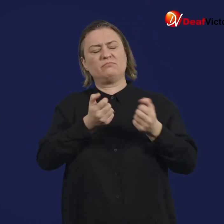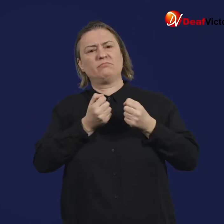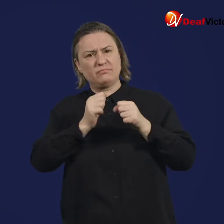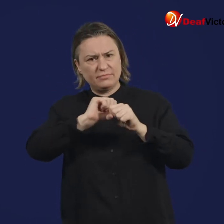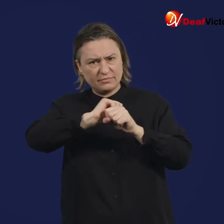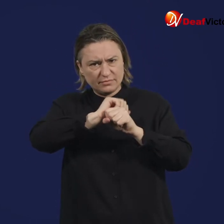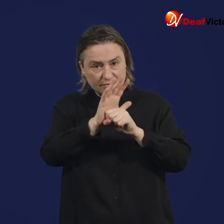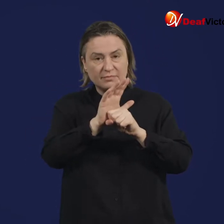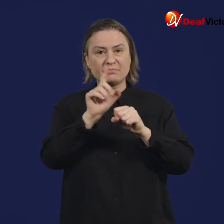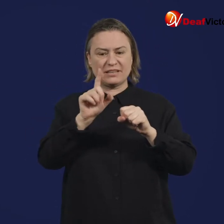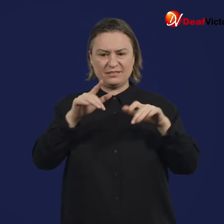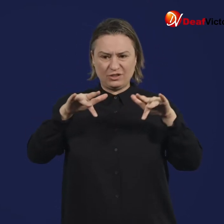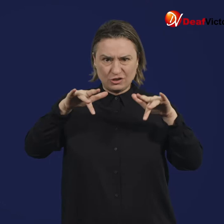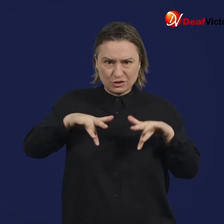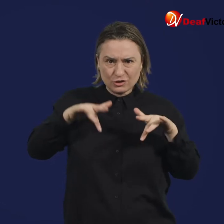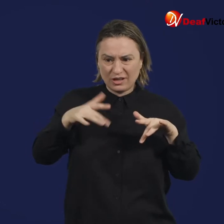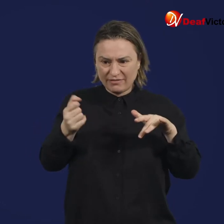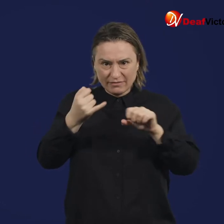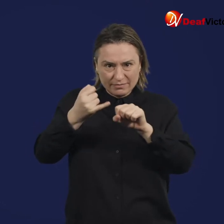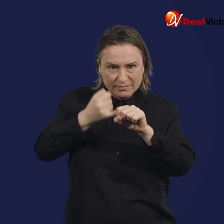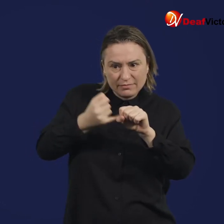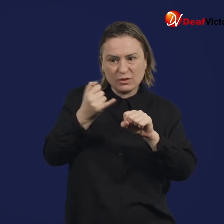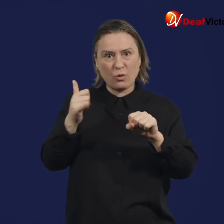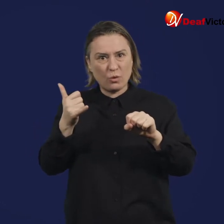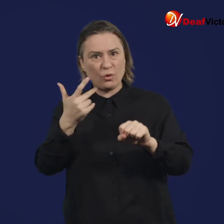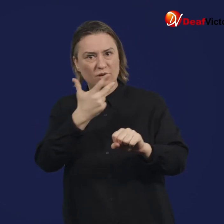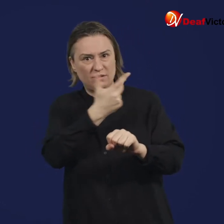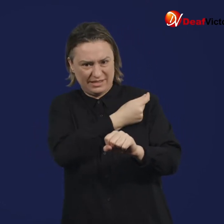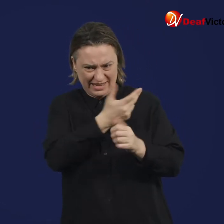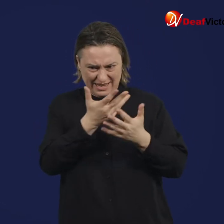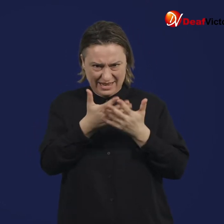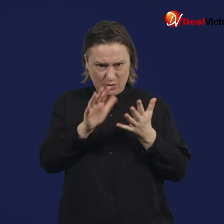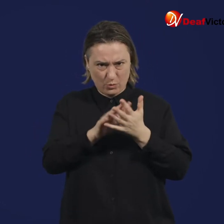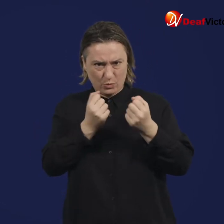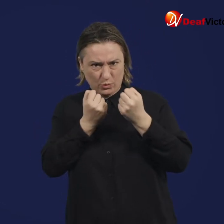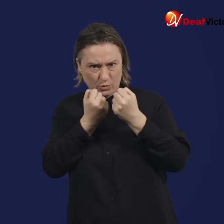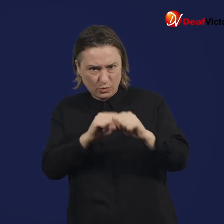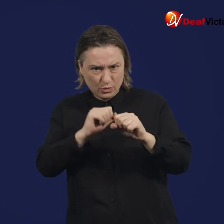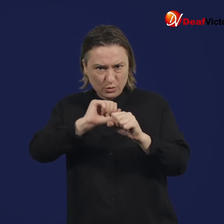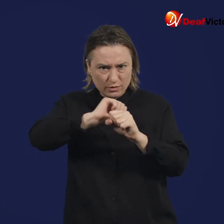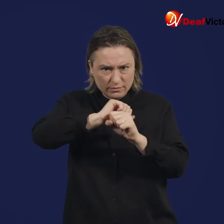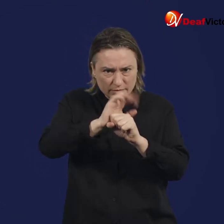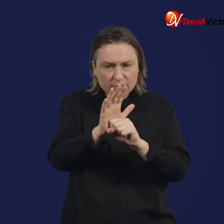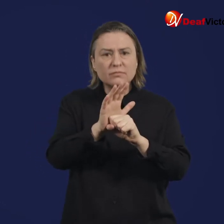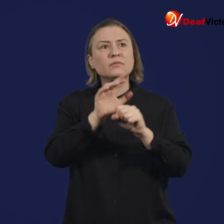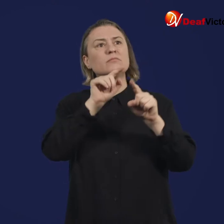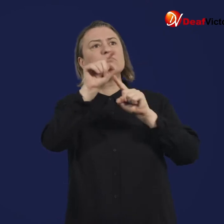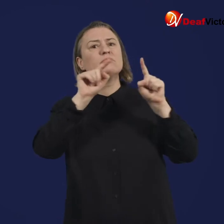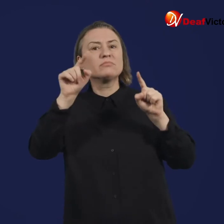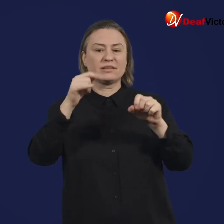People around the world began to contract the virus, but vaccinations to protect against the virus were not yet available.